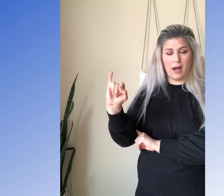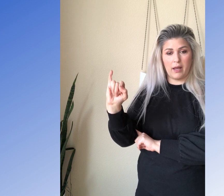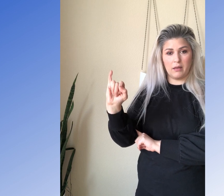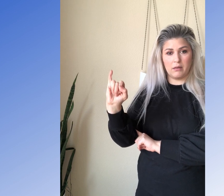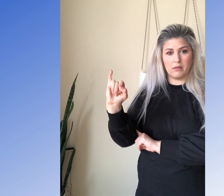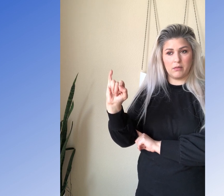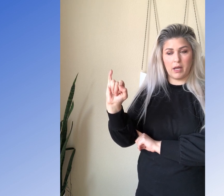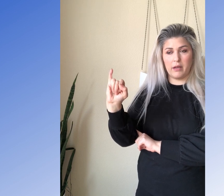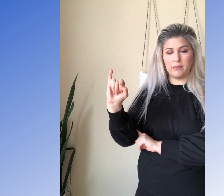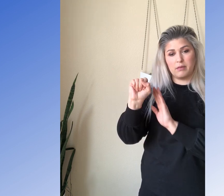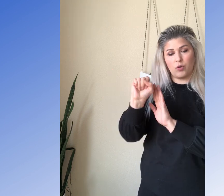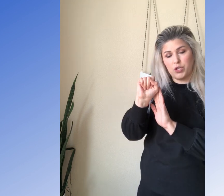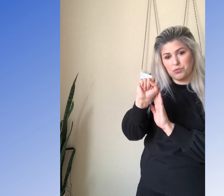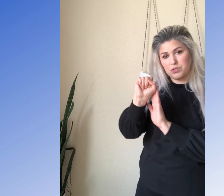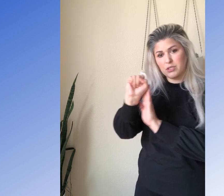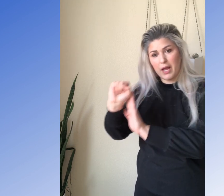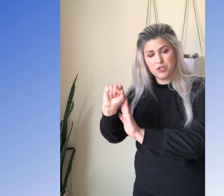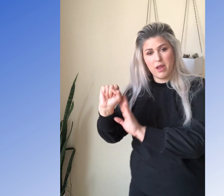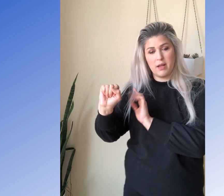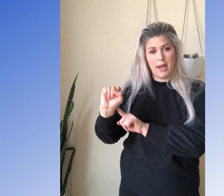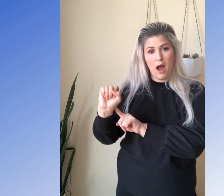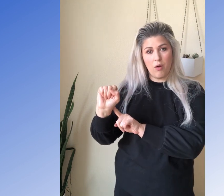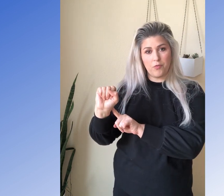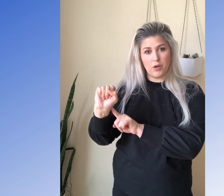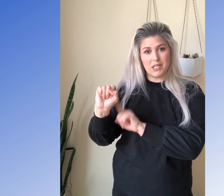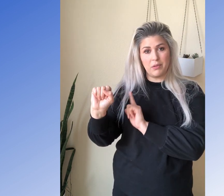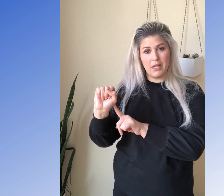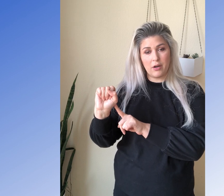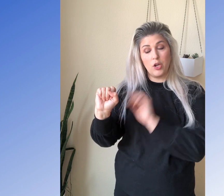I, okay. So when you slide your hand out for a double letter,